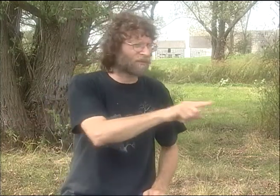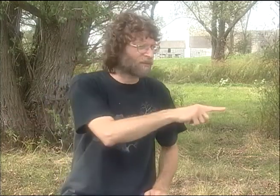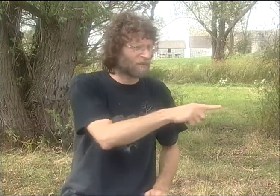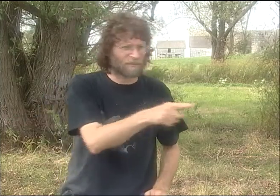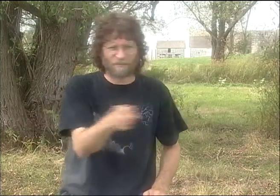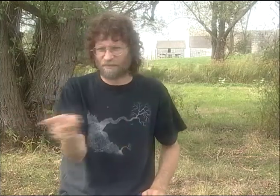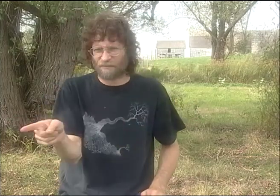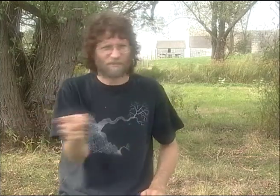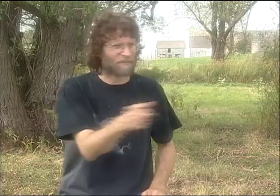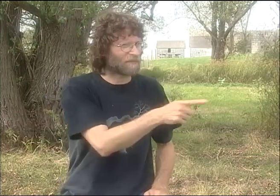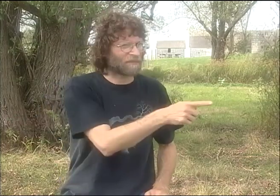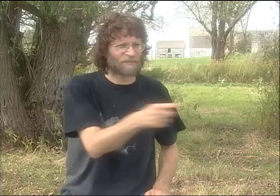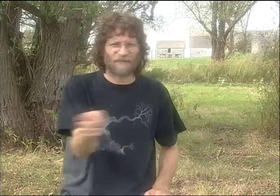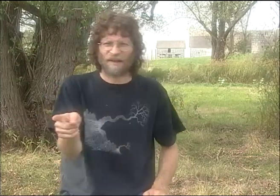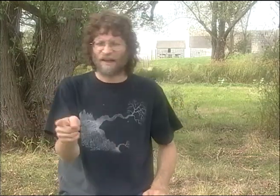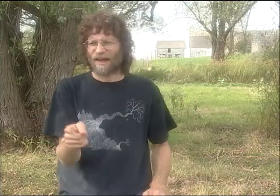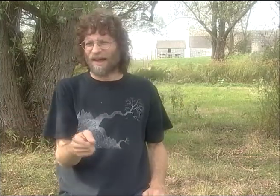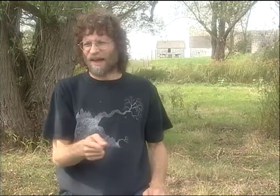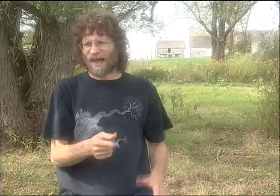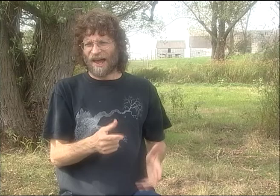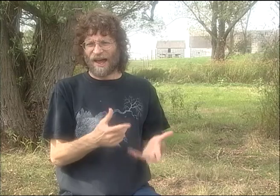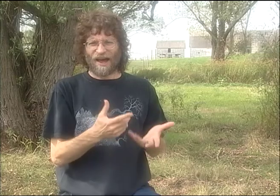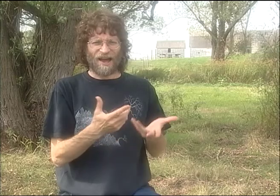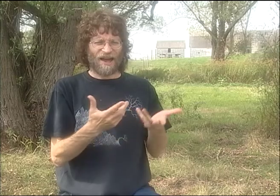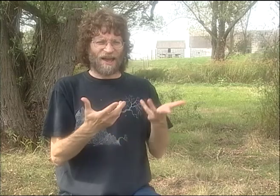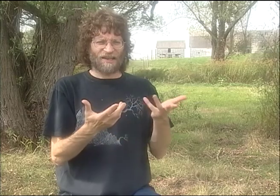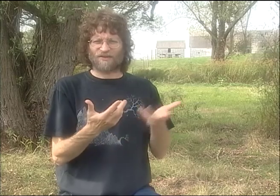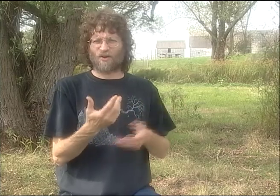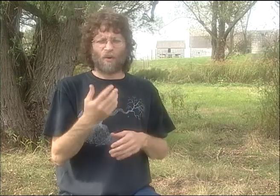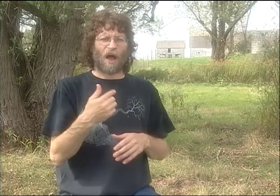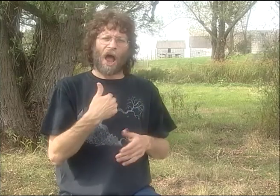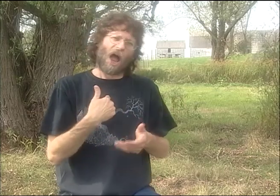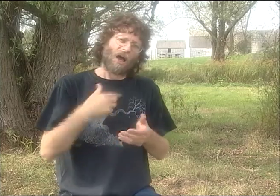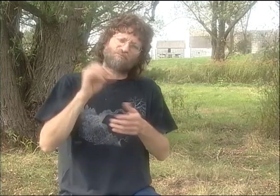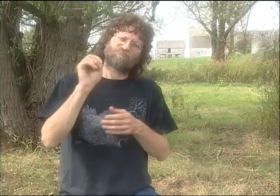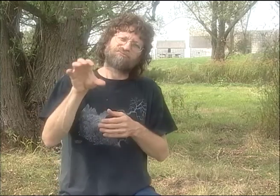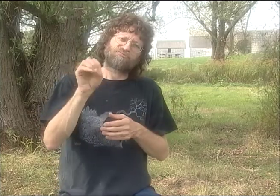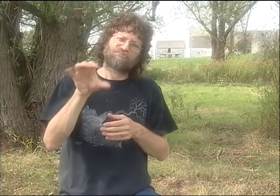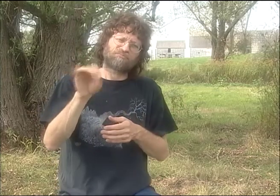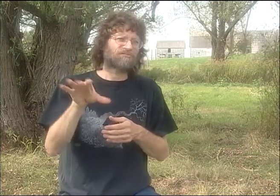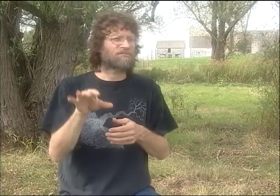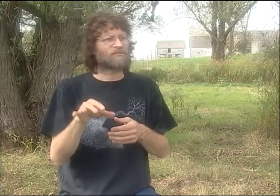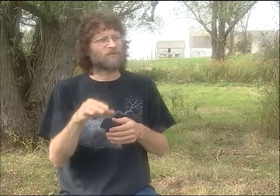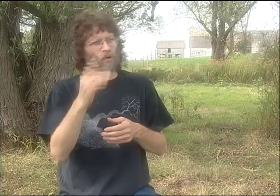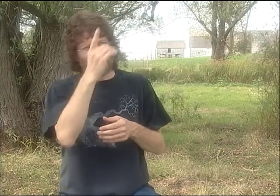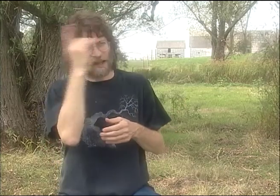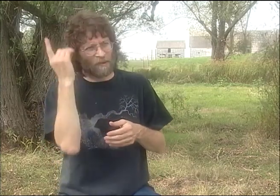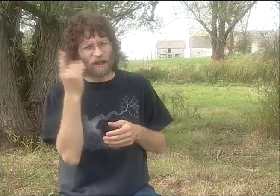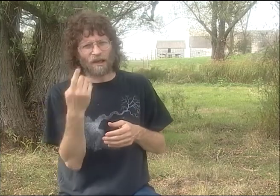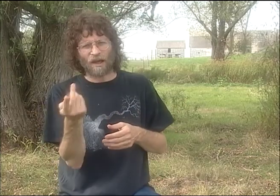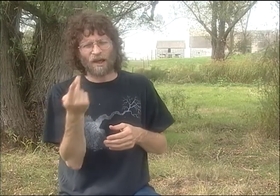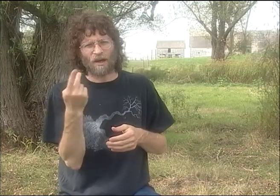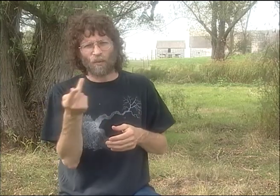AND THEN IT WOULD LEAD TO SOMETHING COMPLETELY UNRELATED AND JUST CYCLED BACK AND FORTH AMONGST THINGS